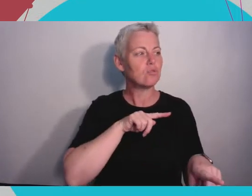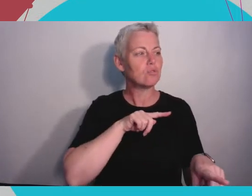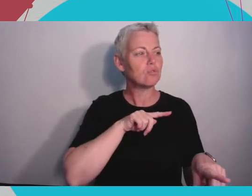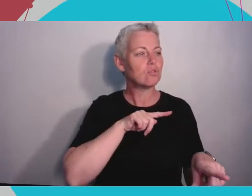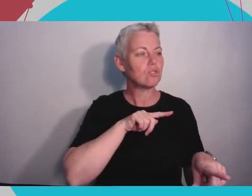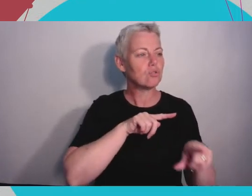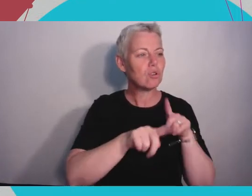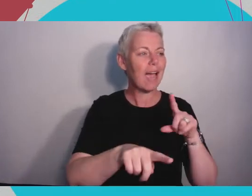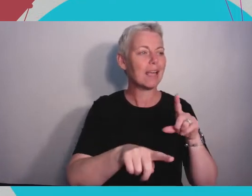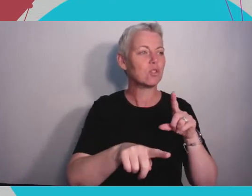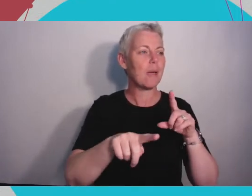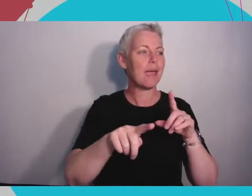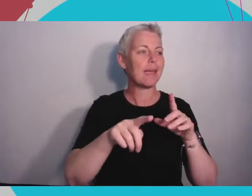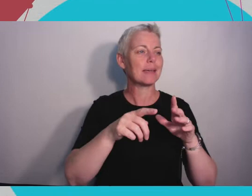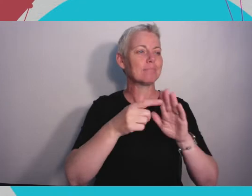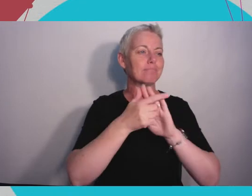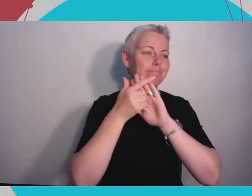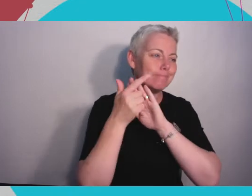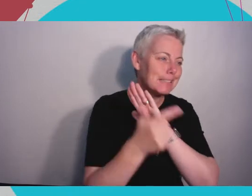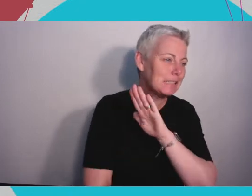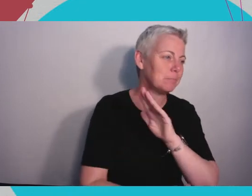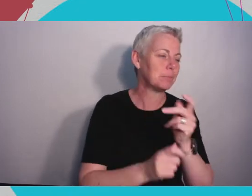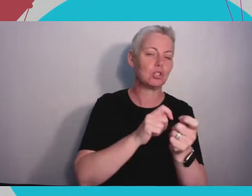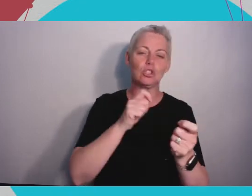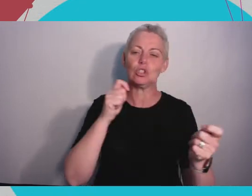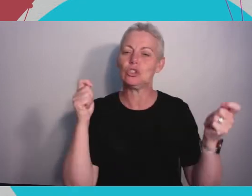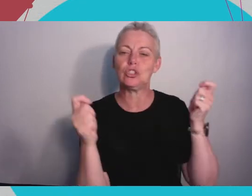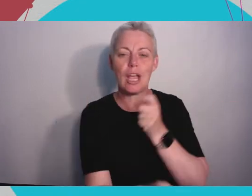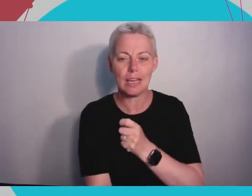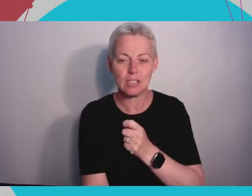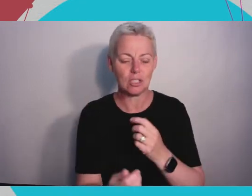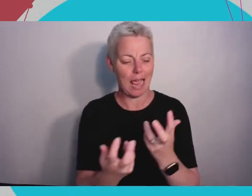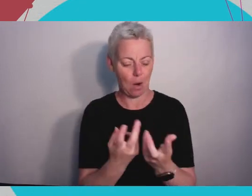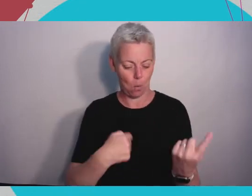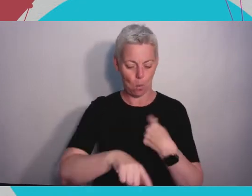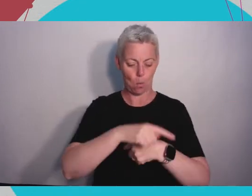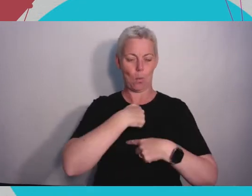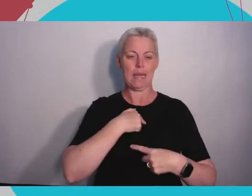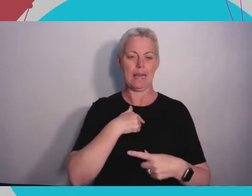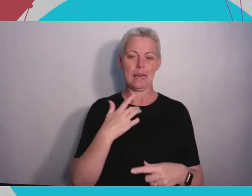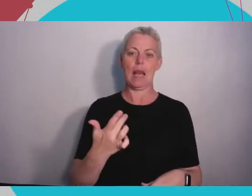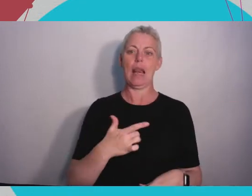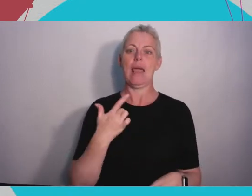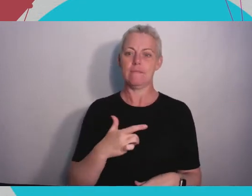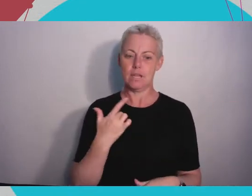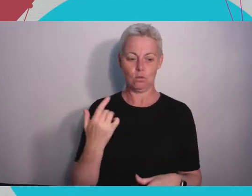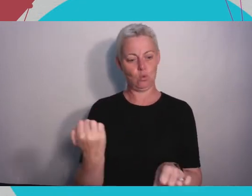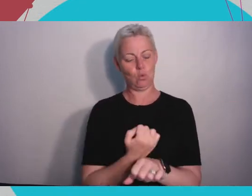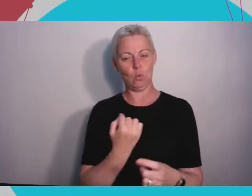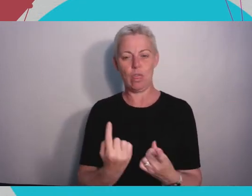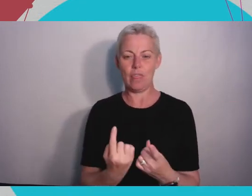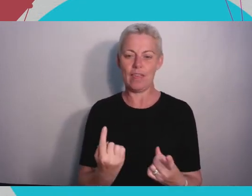improve how people, how we as humans do things and yeah those are a couple of great ones.